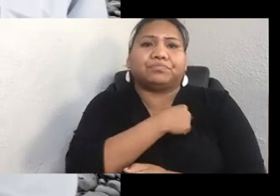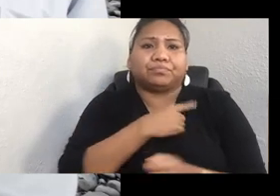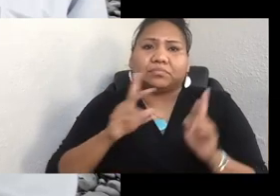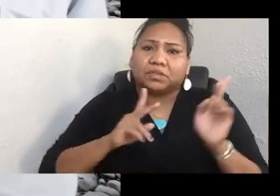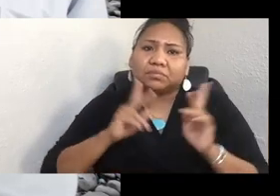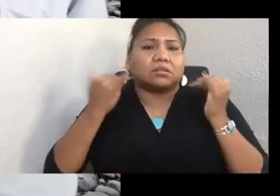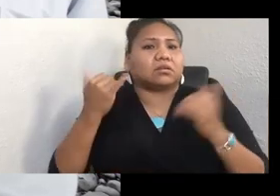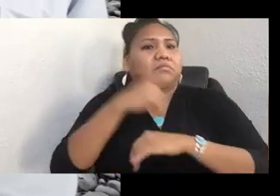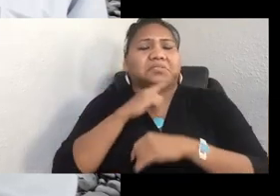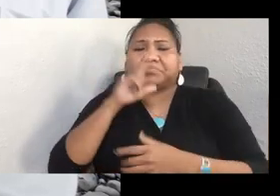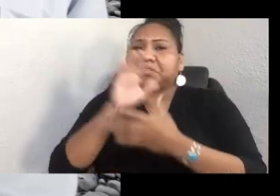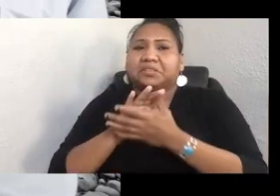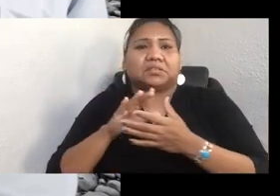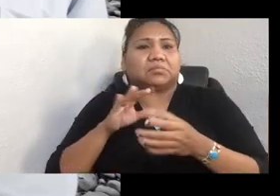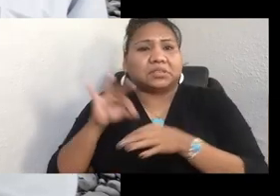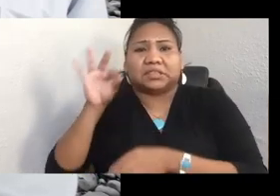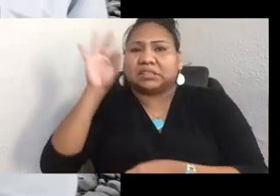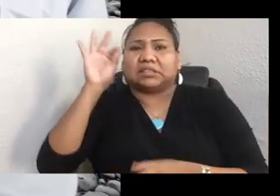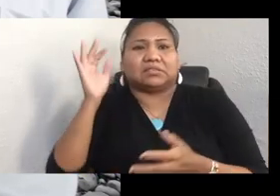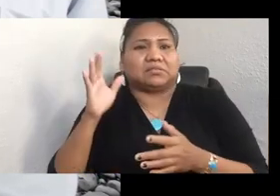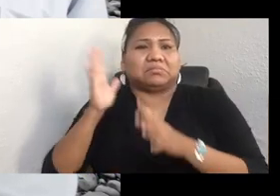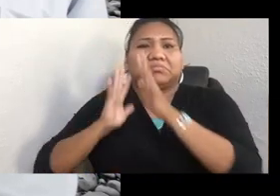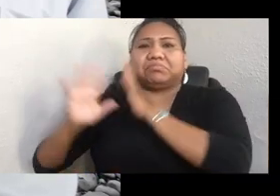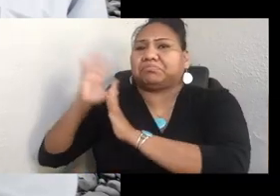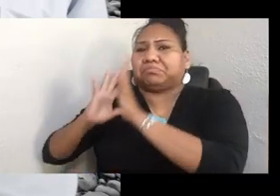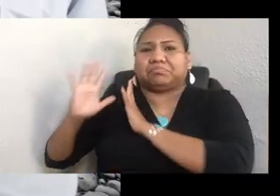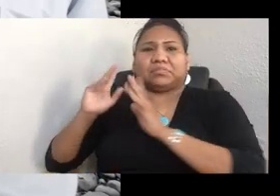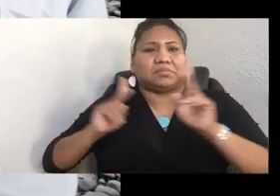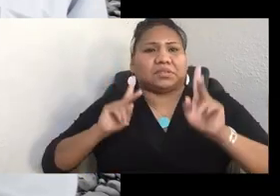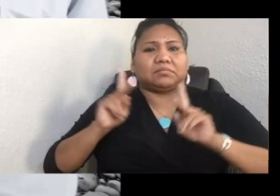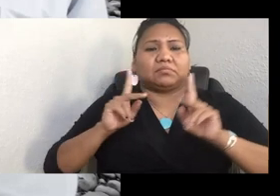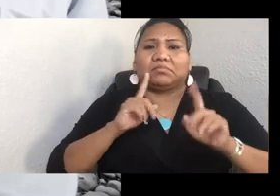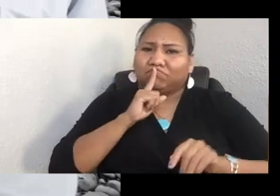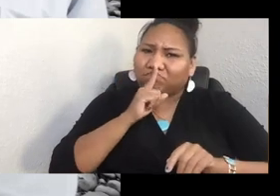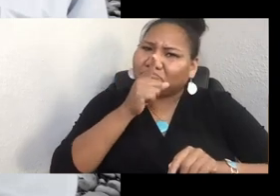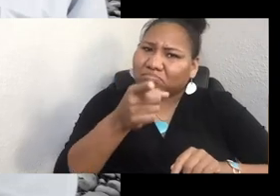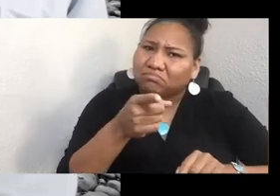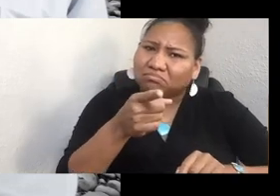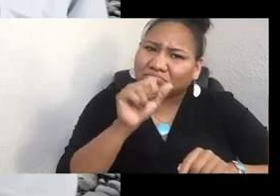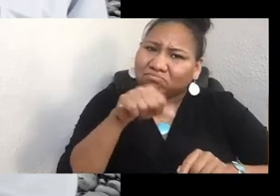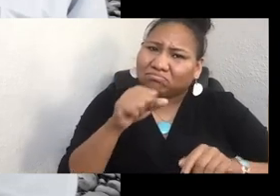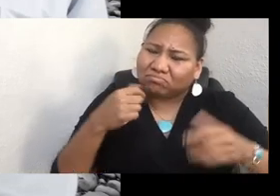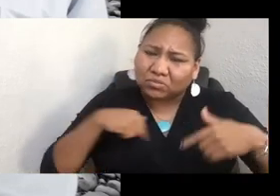but it is real. They are still with us, guiding us and showing us the way.